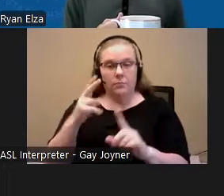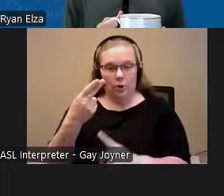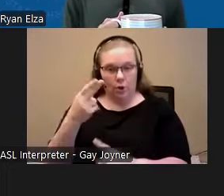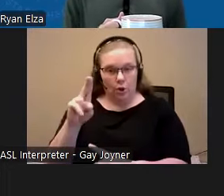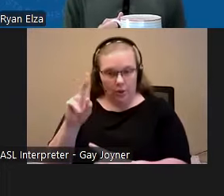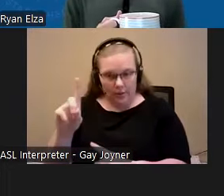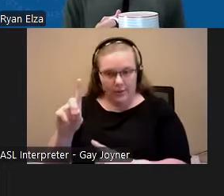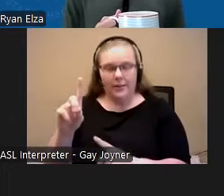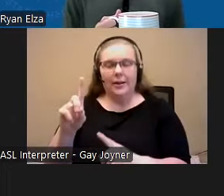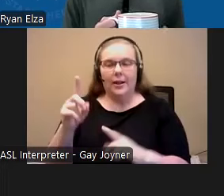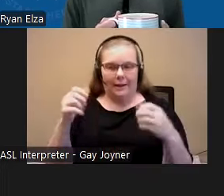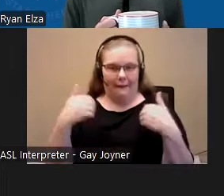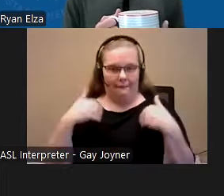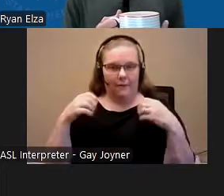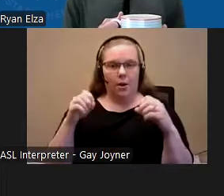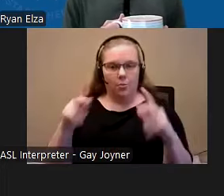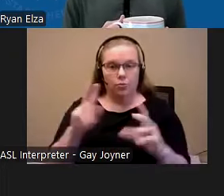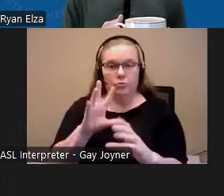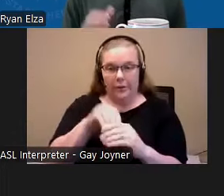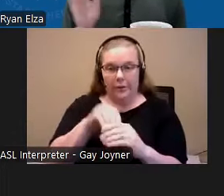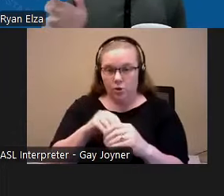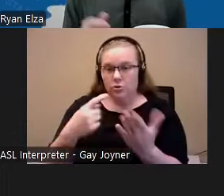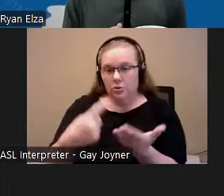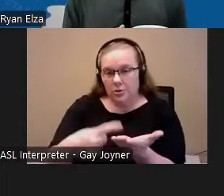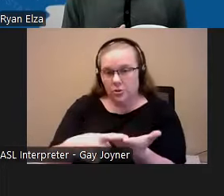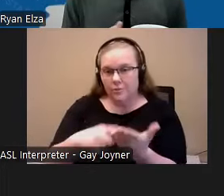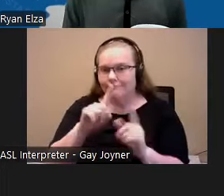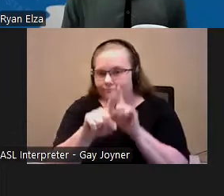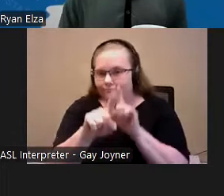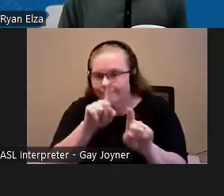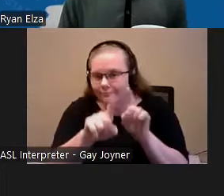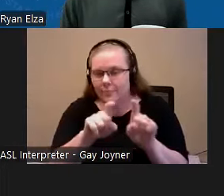in discussion and ask questions directly, so we are really excited about it. Next slide,